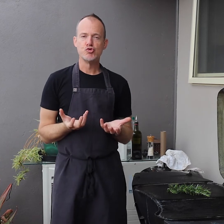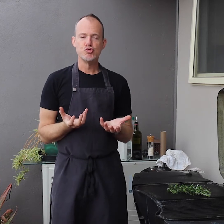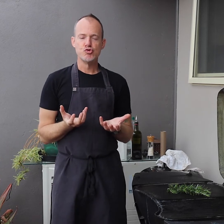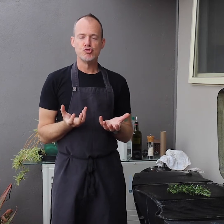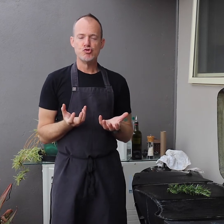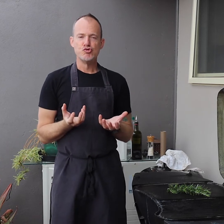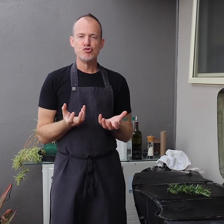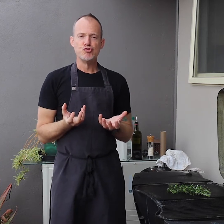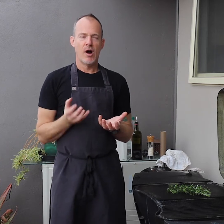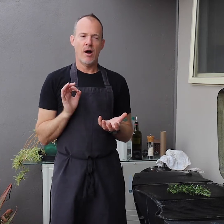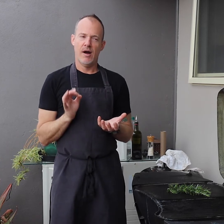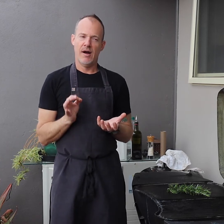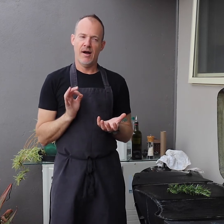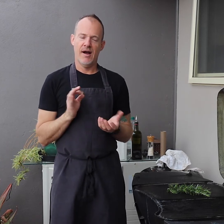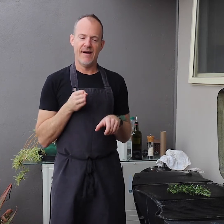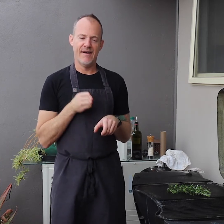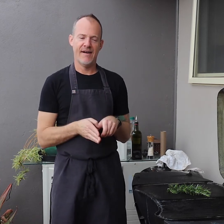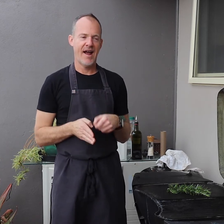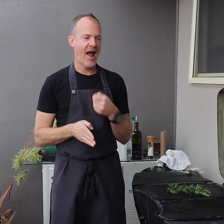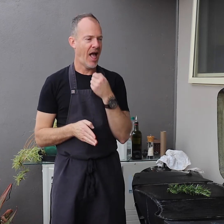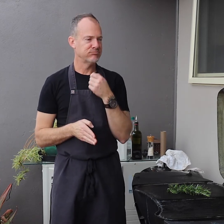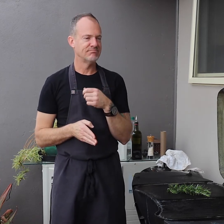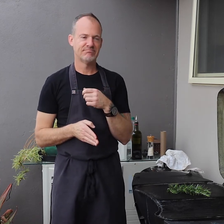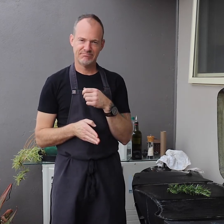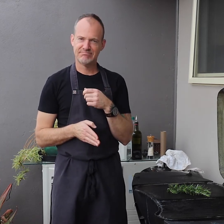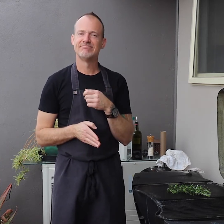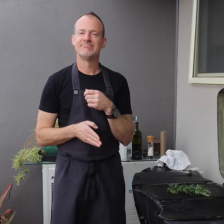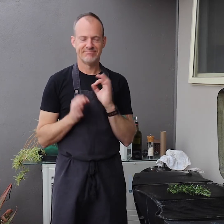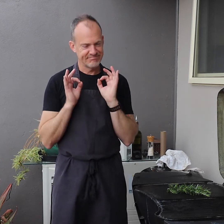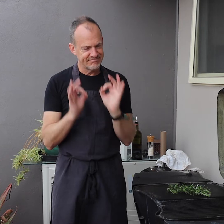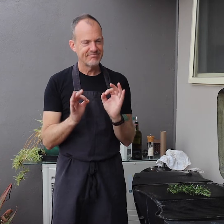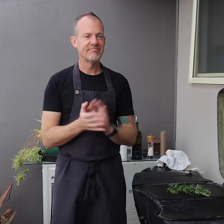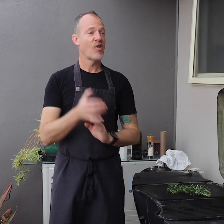Cook until softened and eat. Perfect!